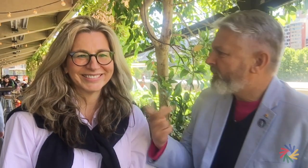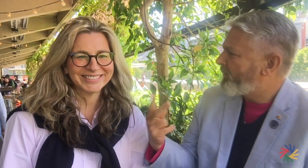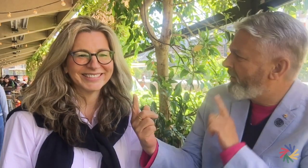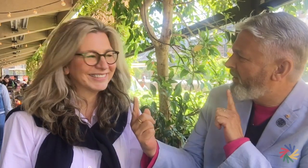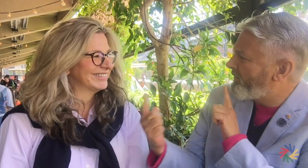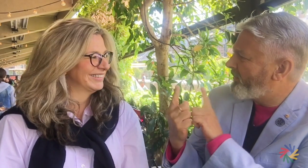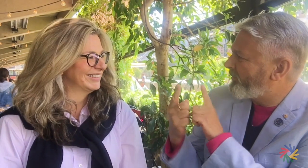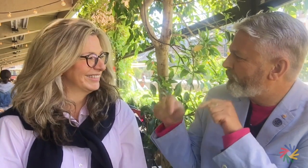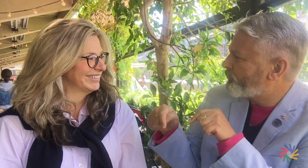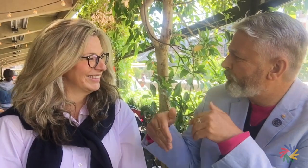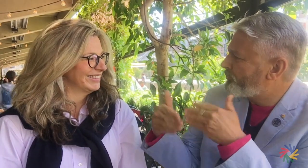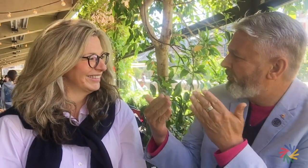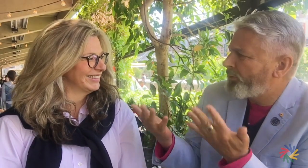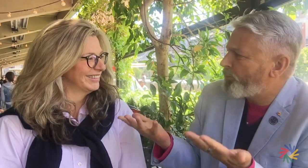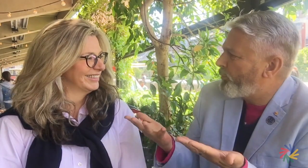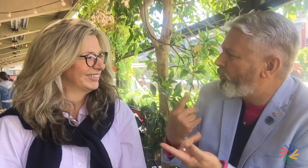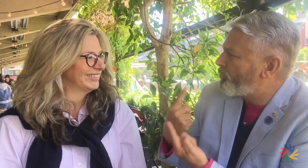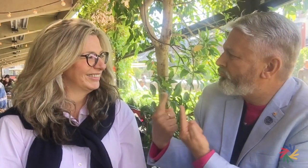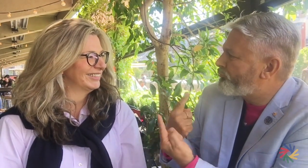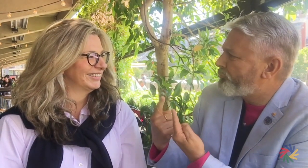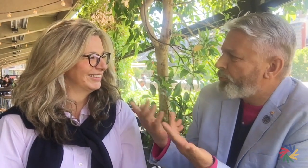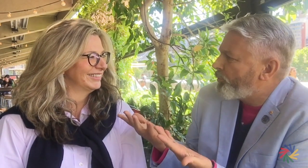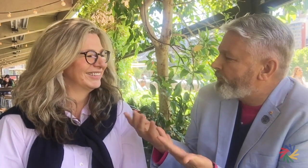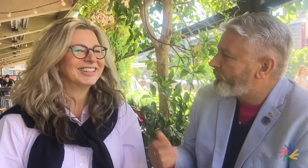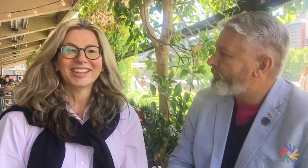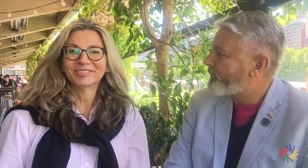Can I just ask Rebecca about our meeting location?